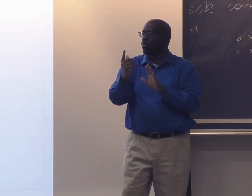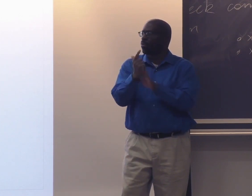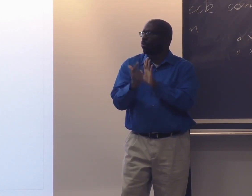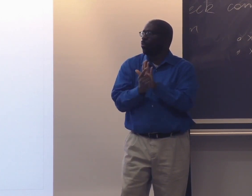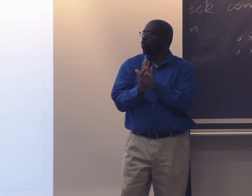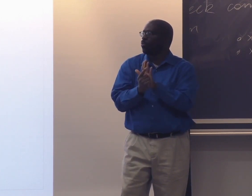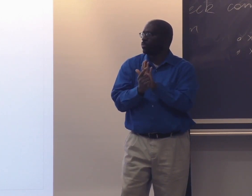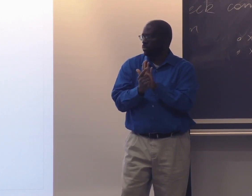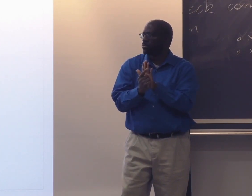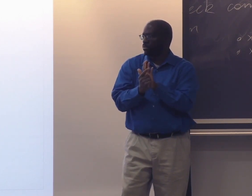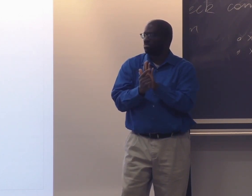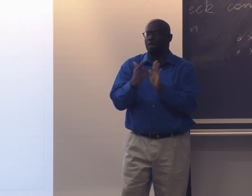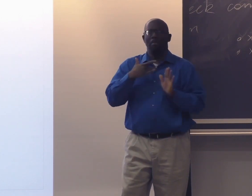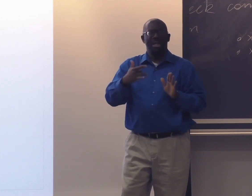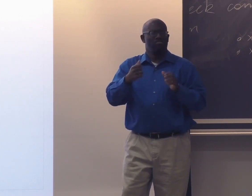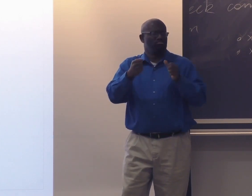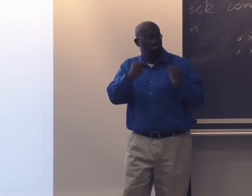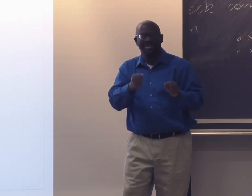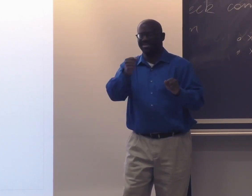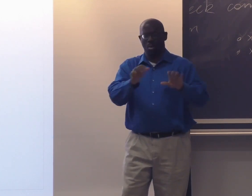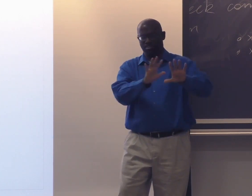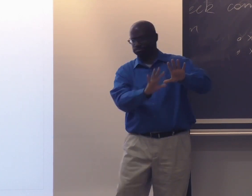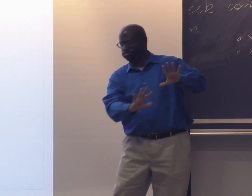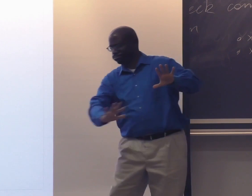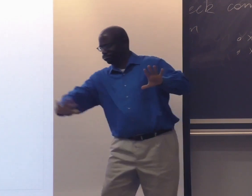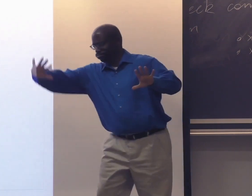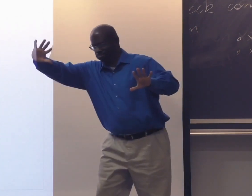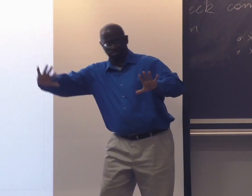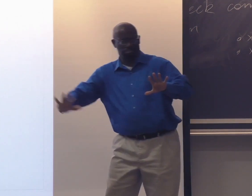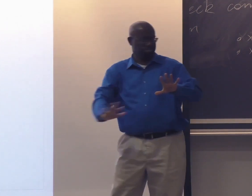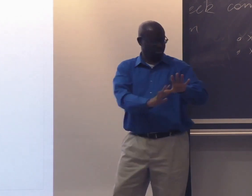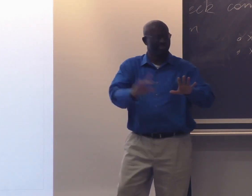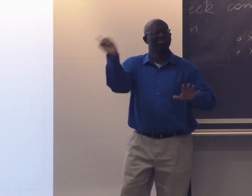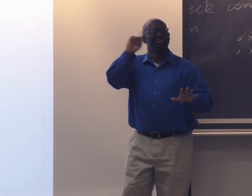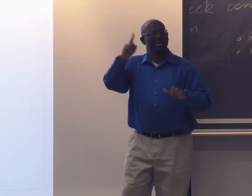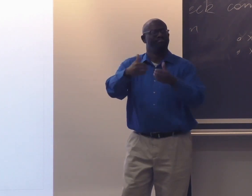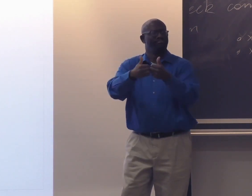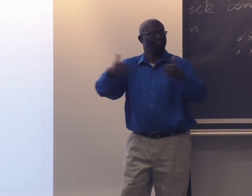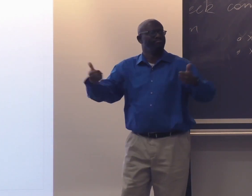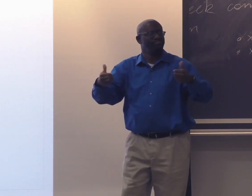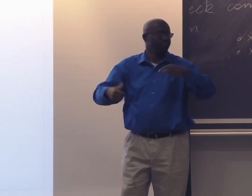were Jim Crow laws that really were evident in the South,